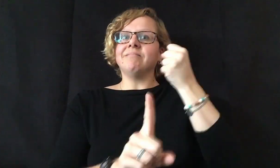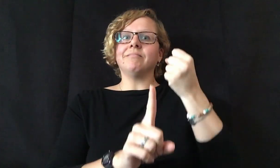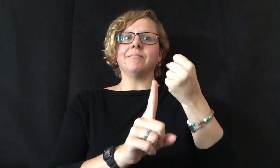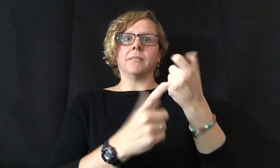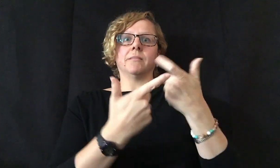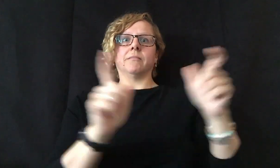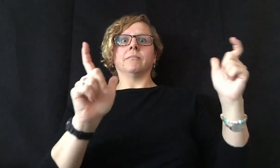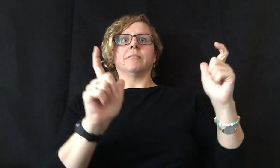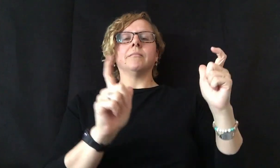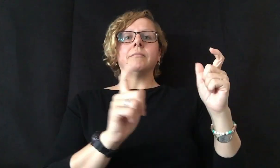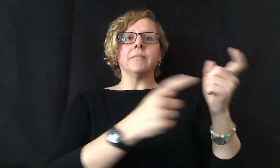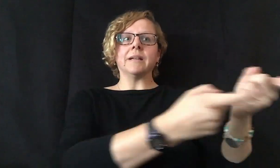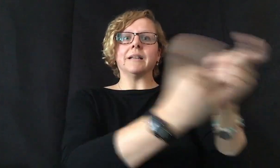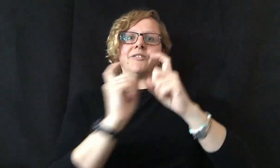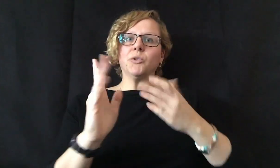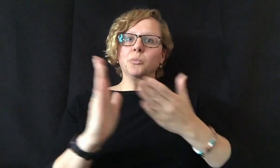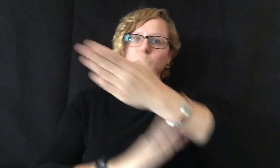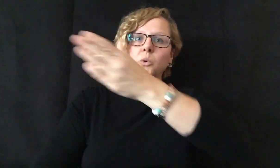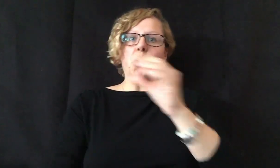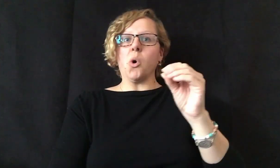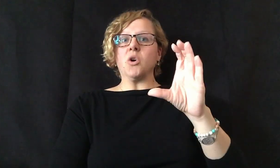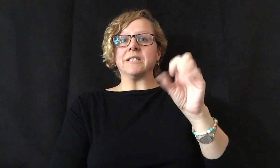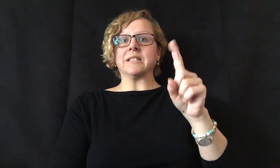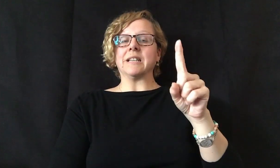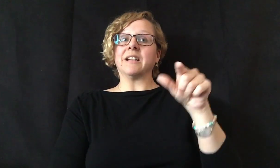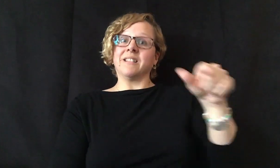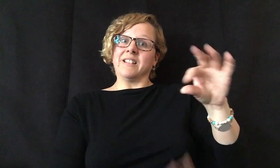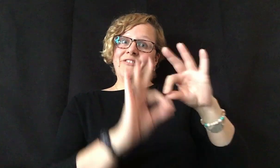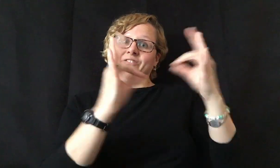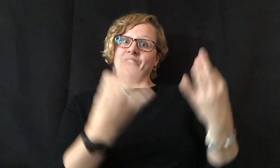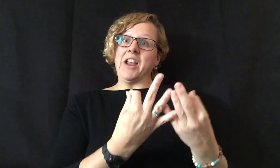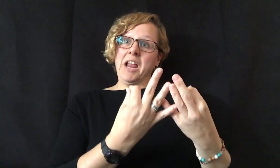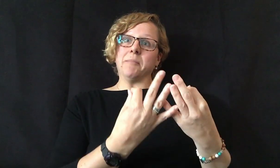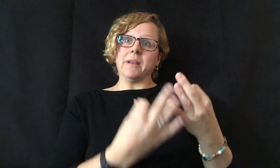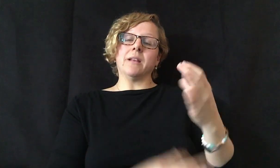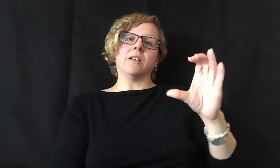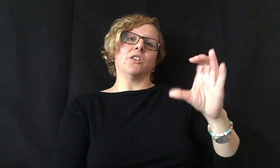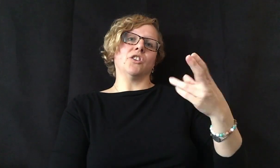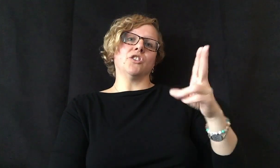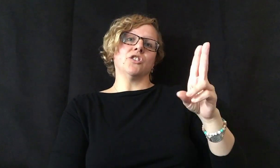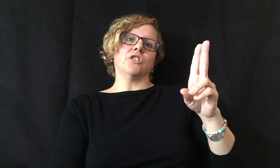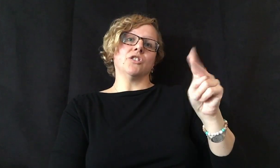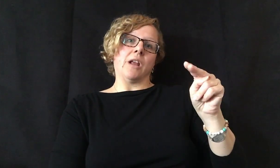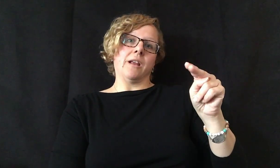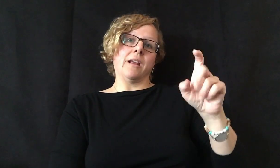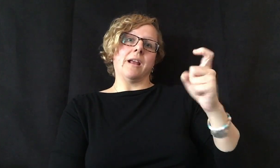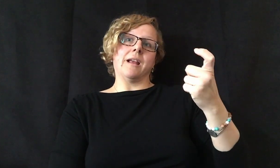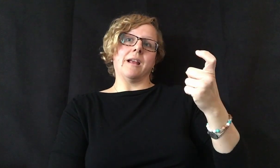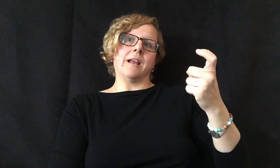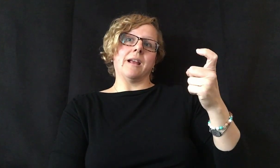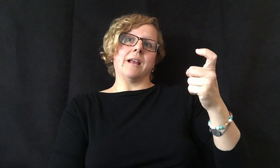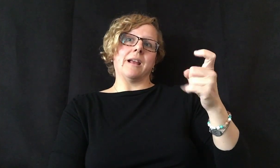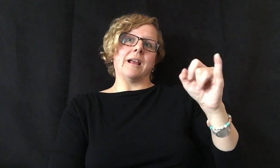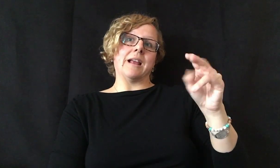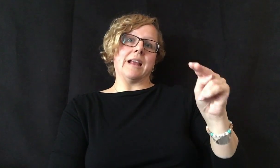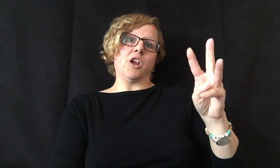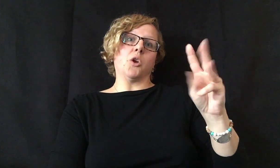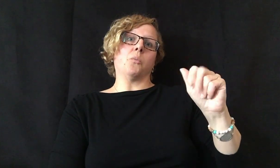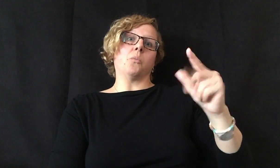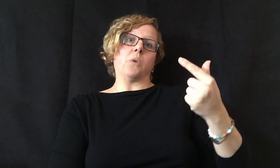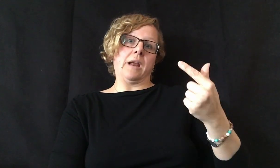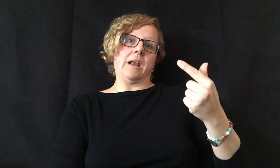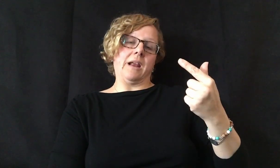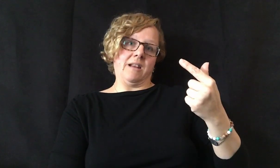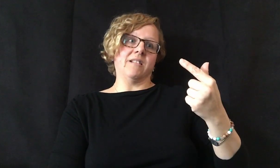Through OCSD we were able to receive a very generous donation from one family, Chun and Xin Wang.